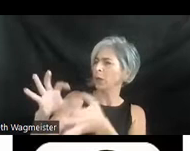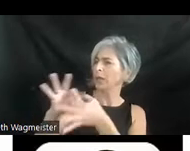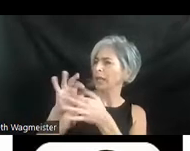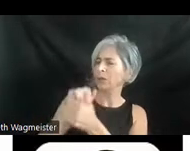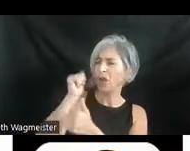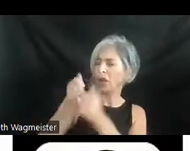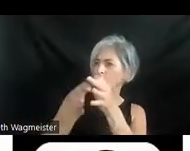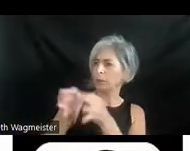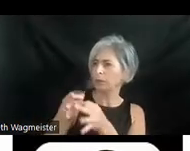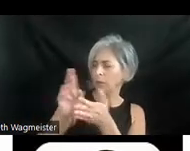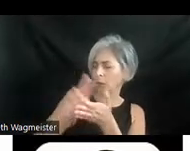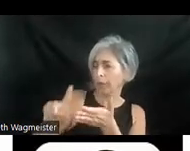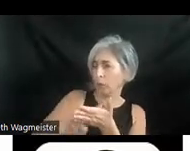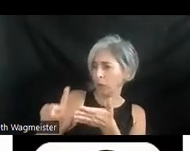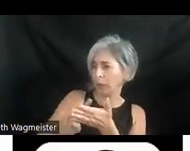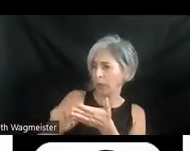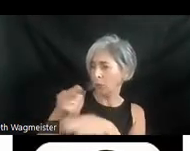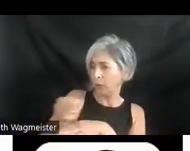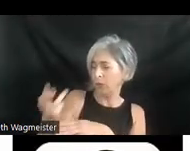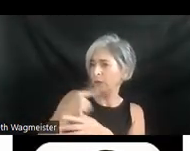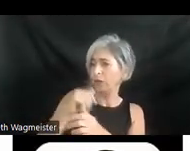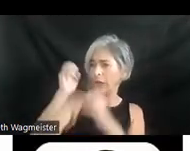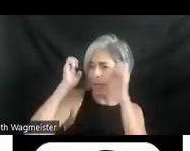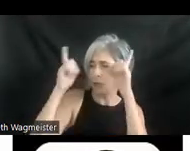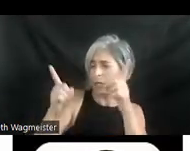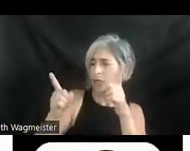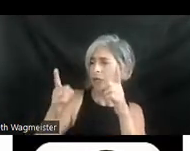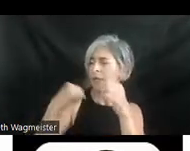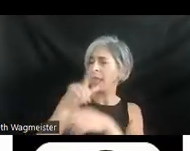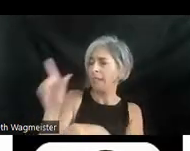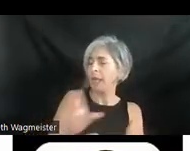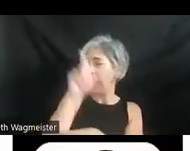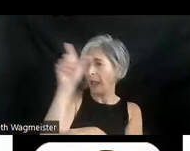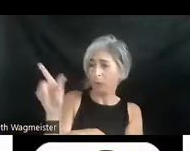description resources for educational videos and services that libraries may be using in